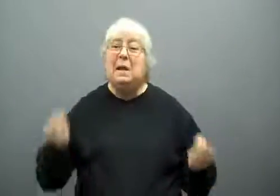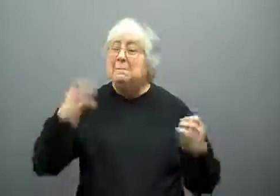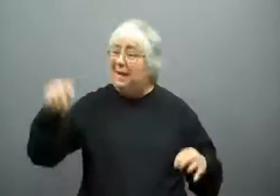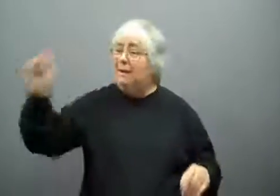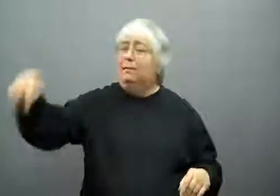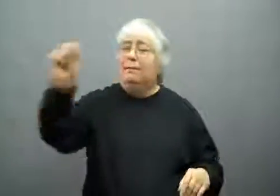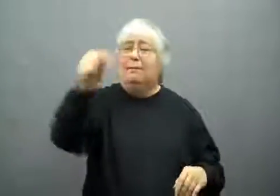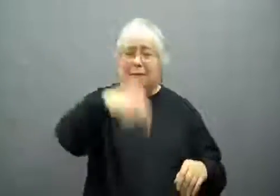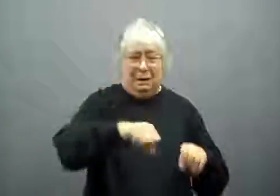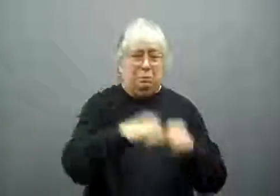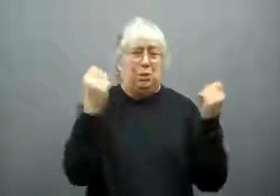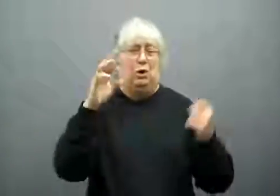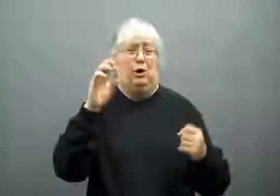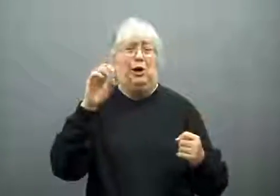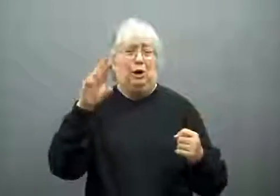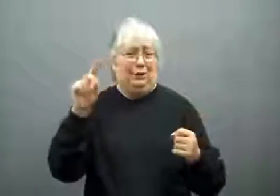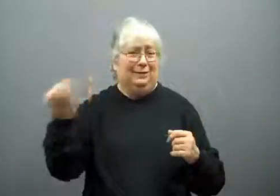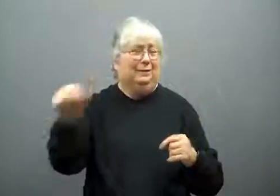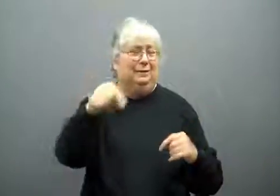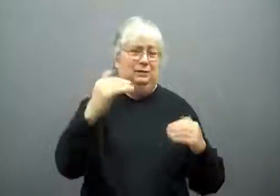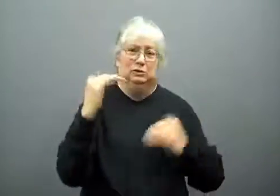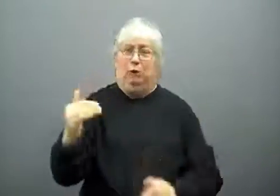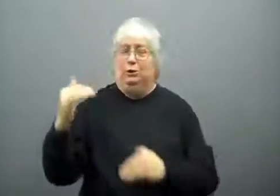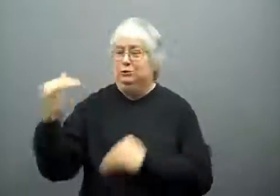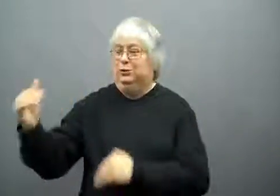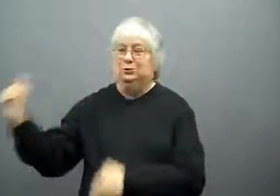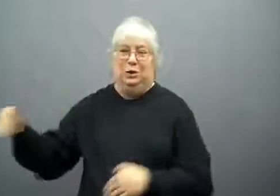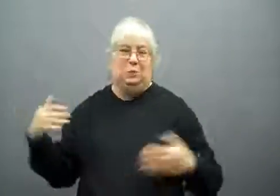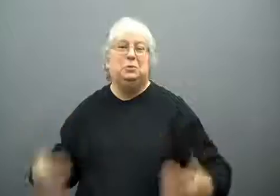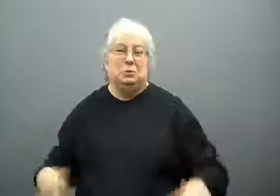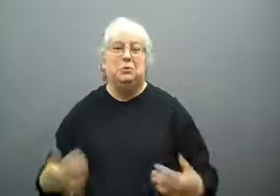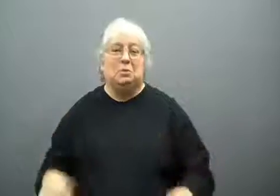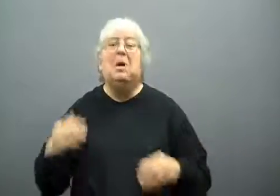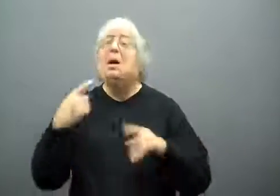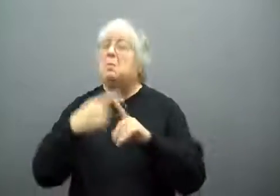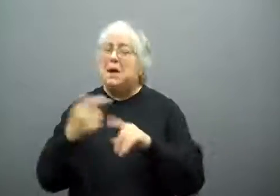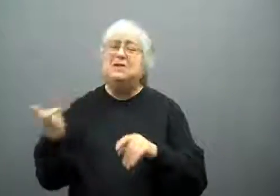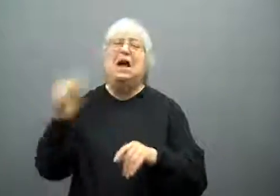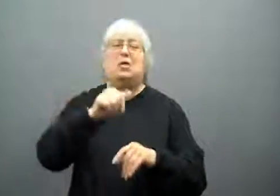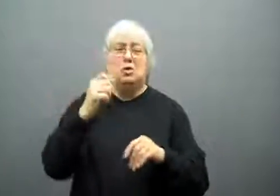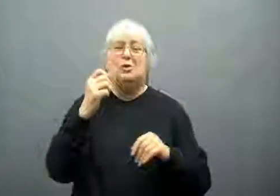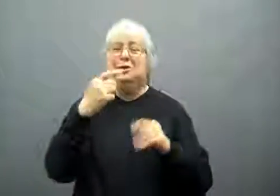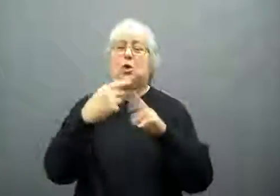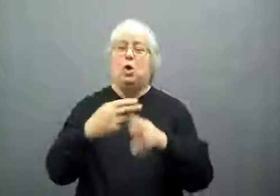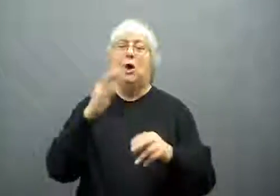There were record breaking snowfall amounts in many areas.